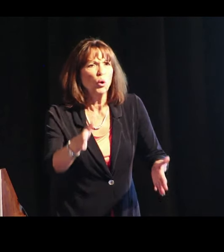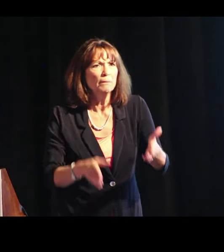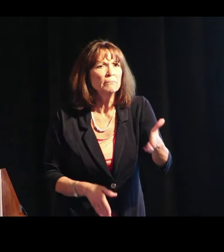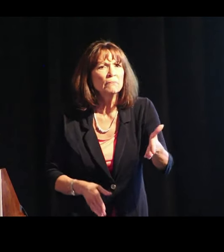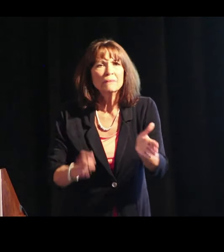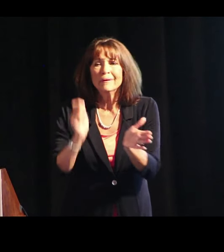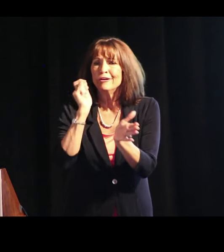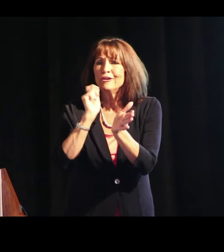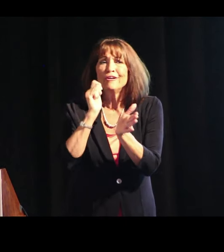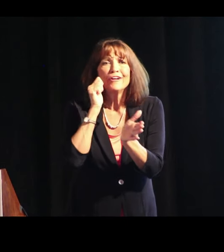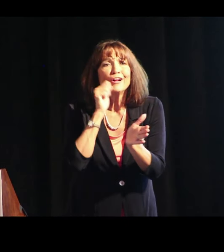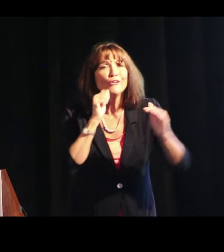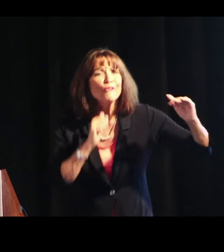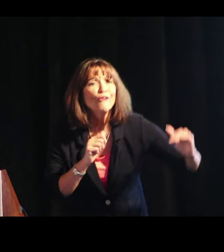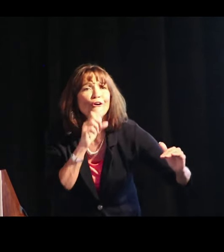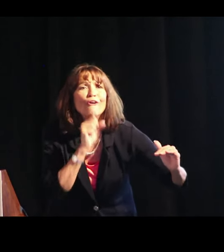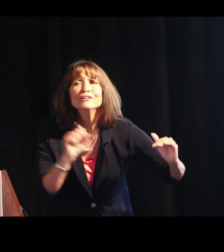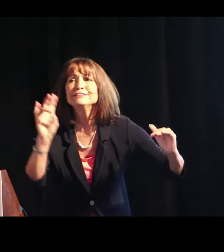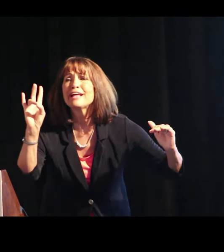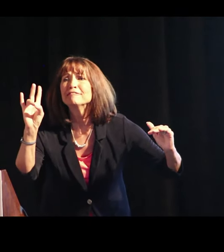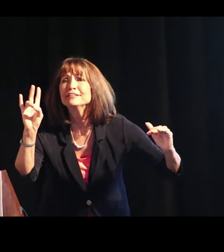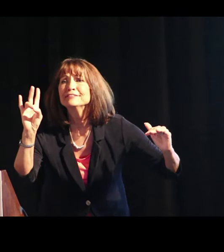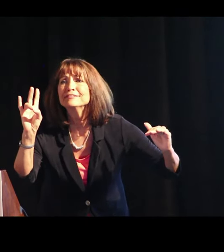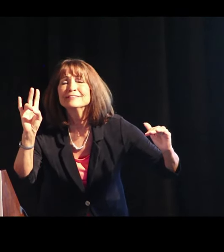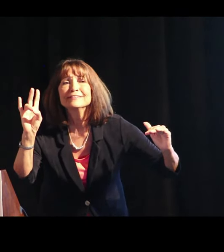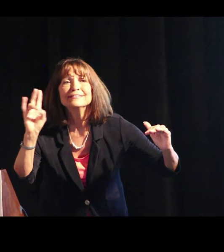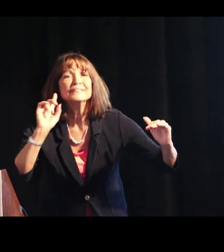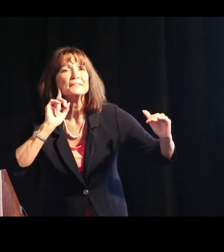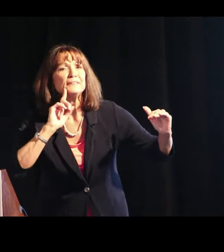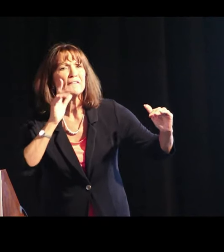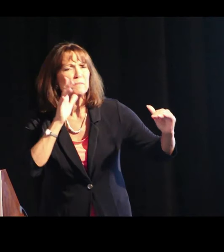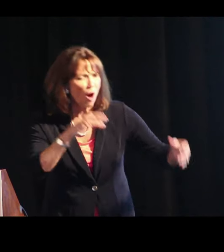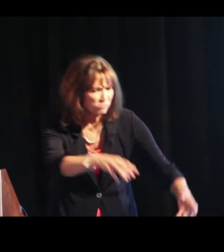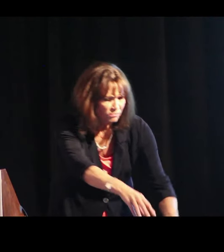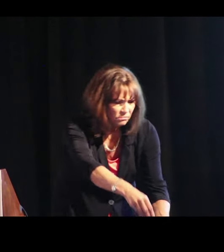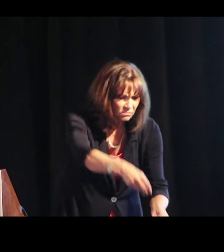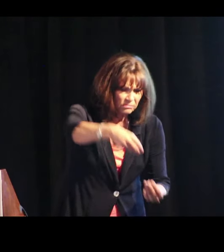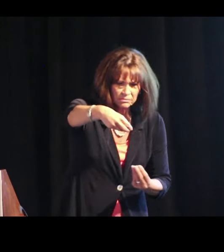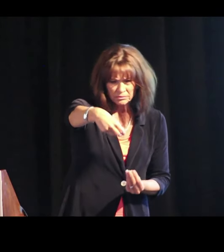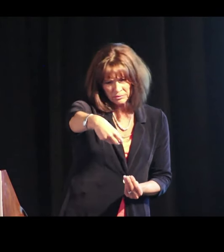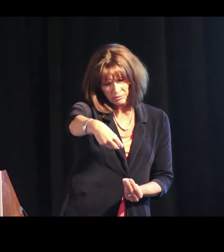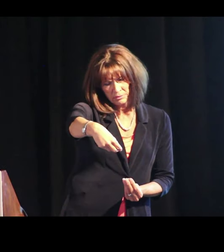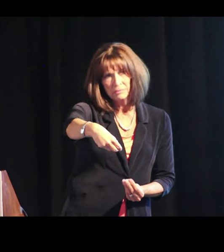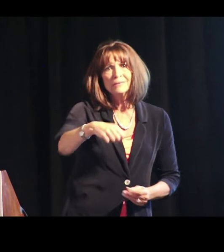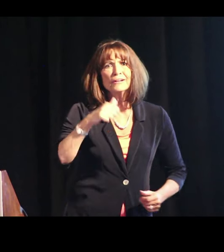in their child's bedroom. It was a little 7-year-old.